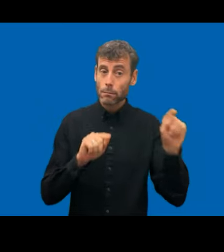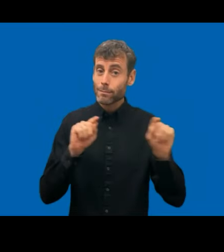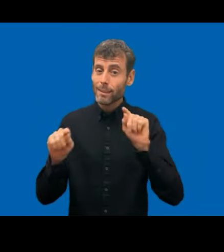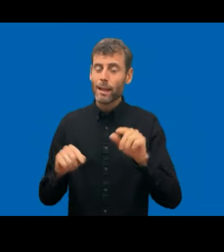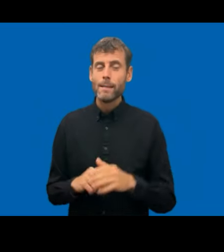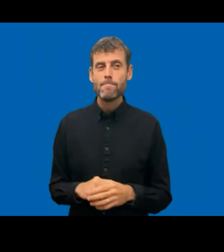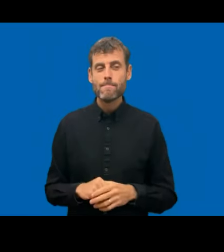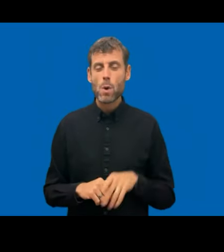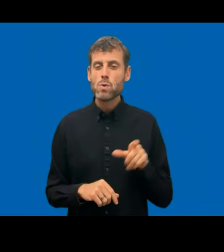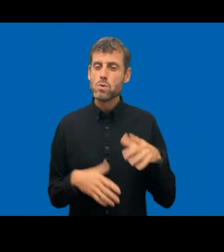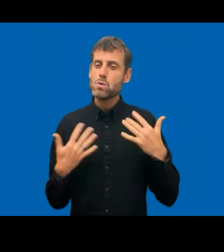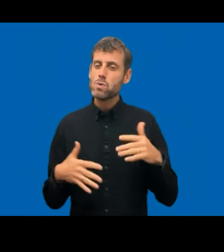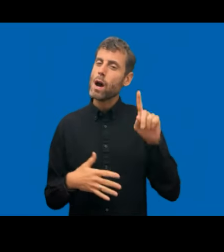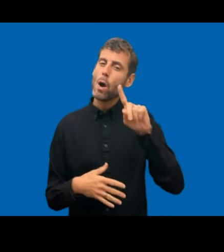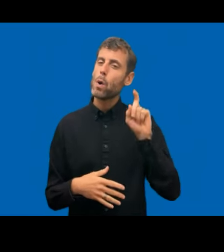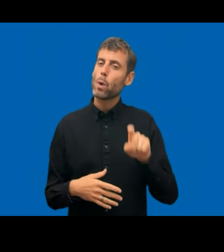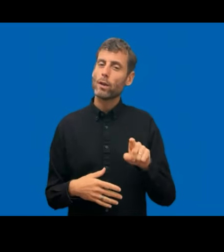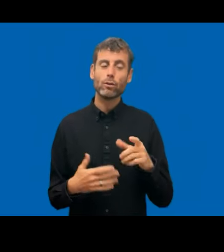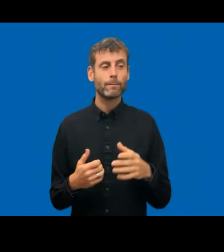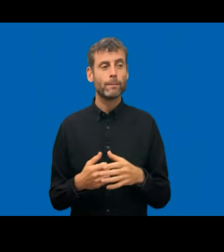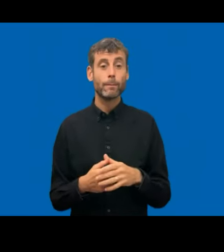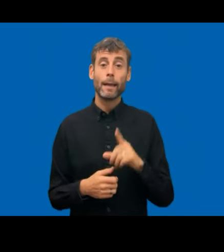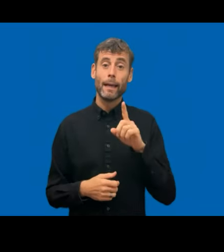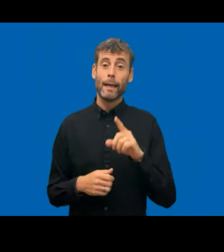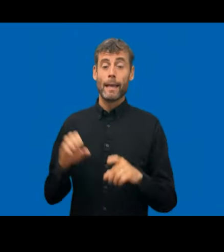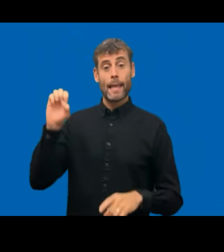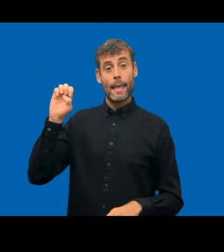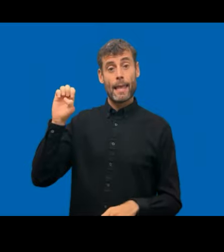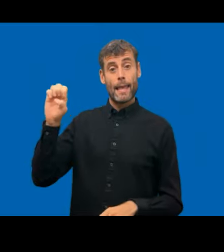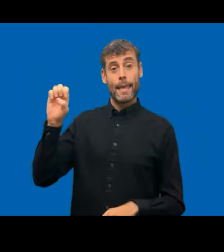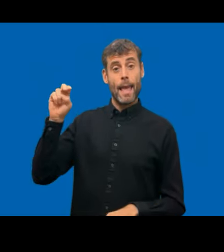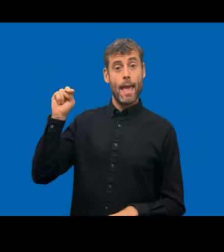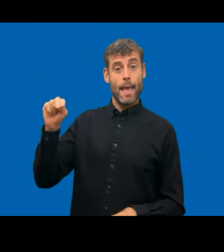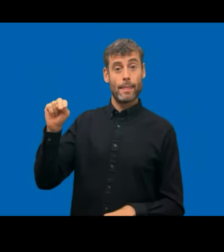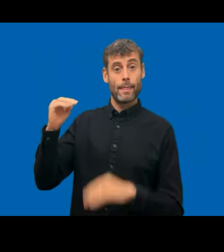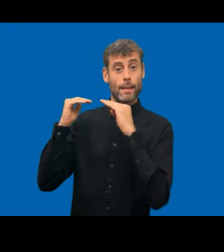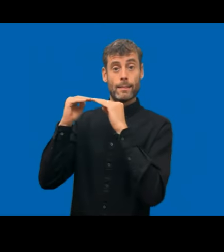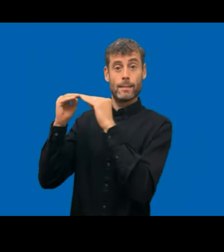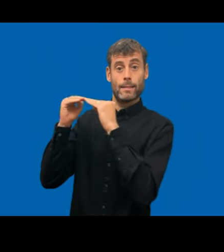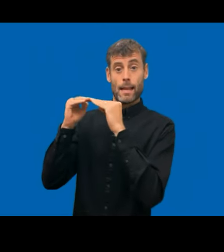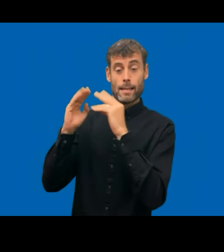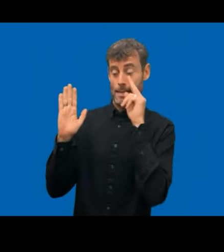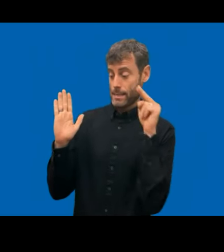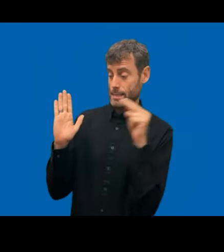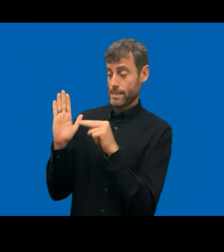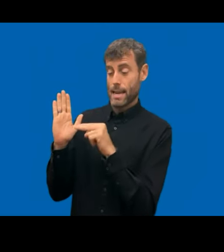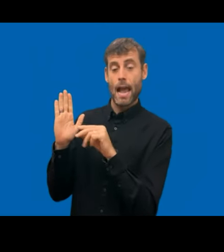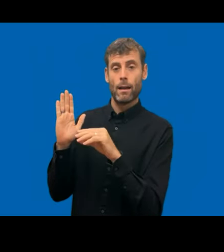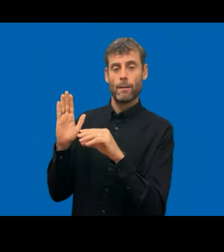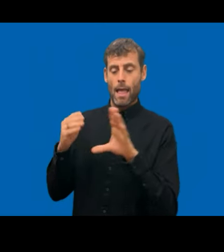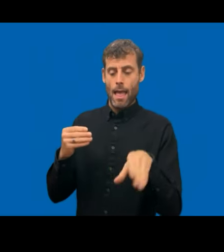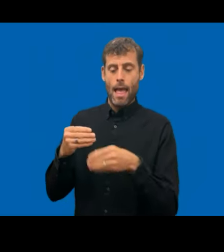but there is the EN standard is online and if you look at annex A of the EN standard that is